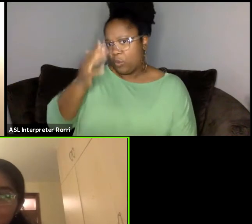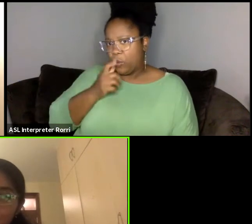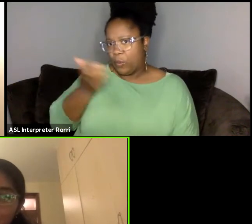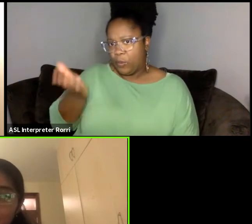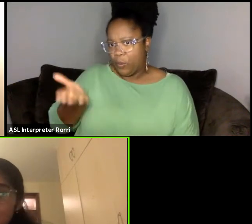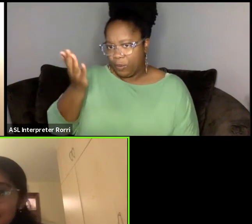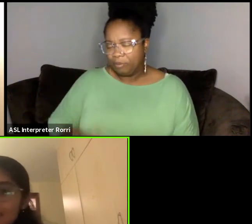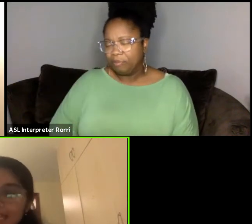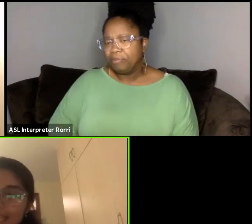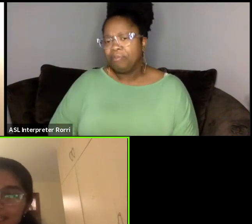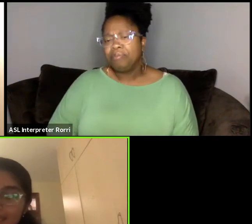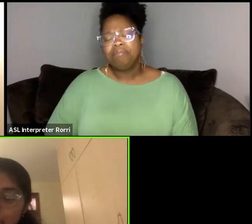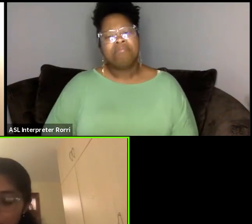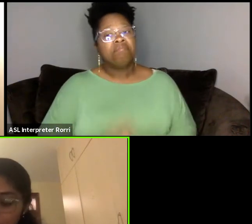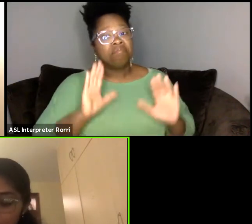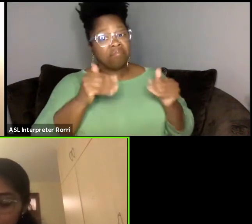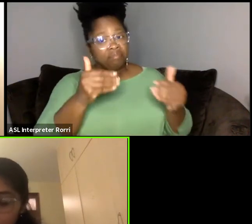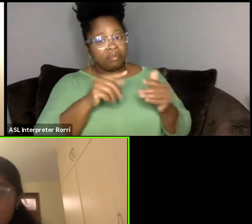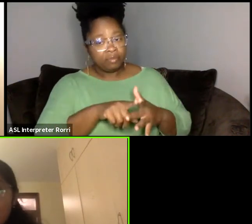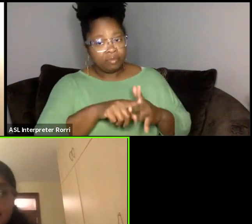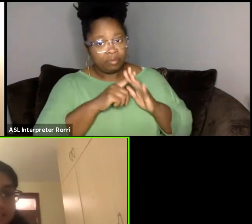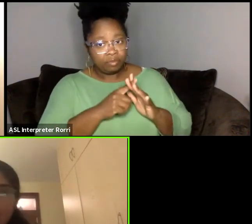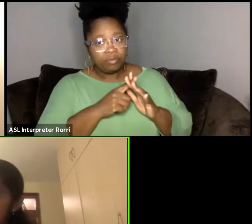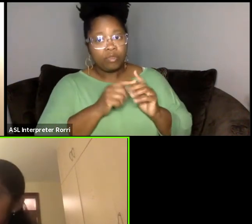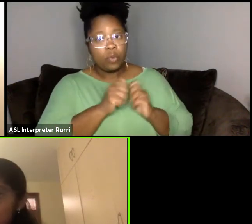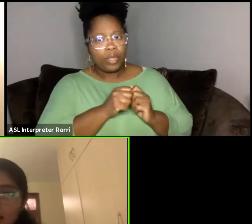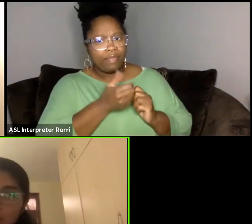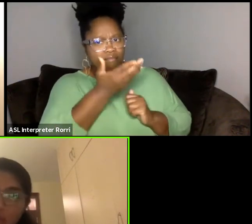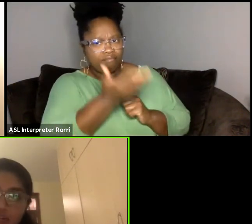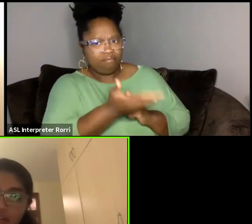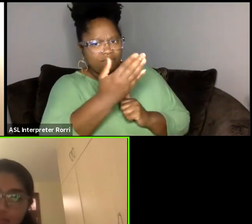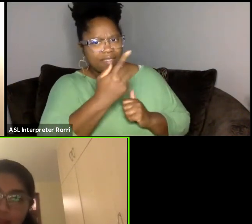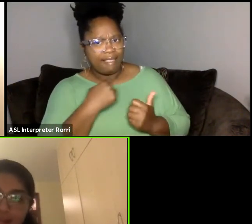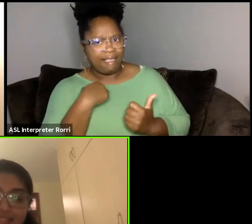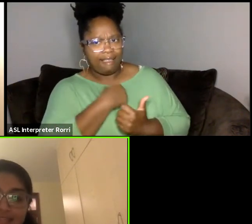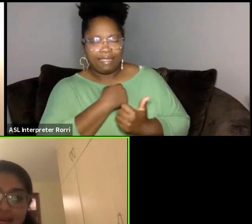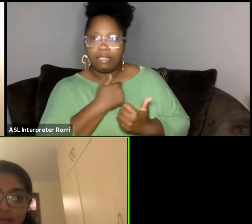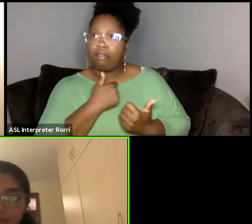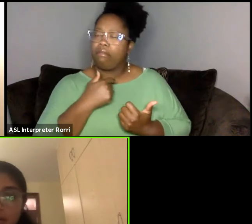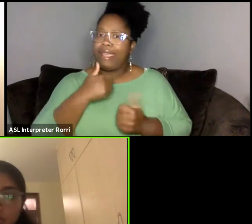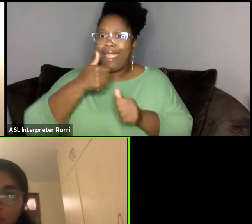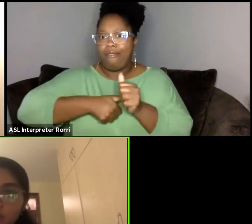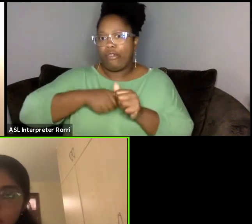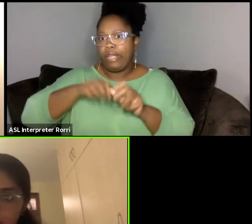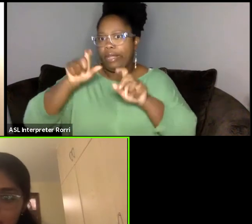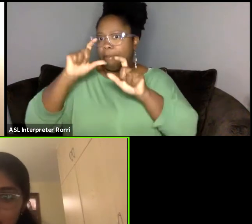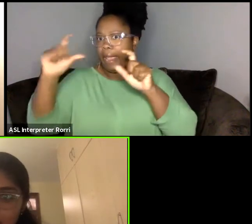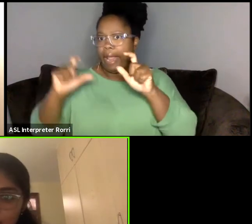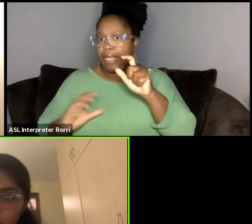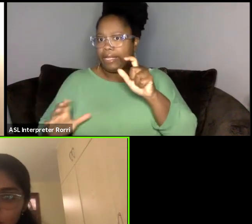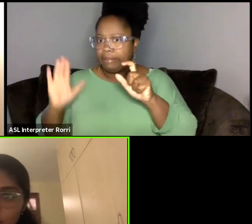So why don't we get started with you telling us, as I've asked every other panelist, a bit about your journey, you know,